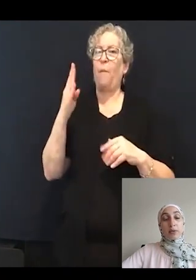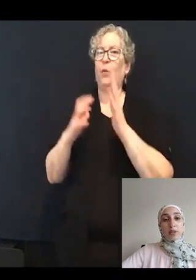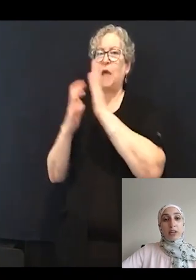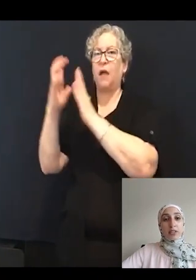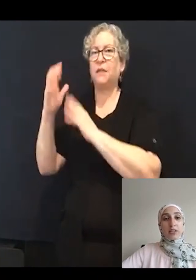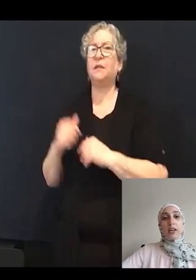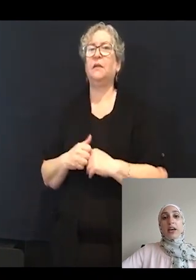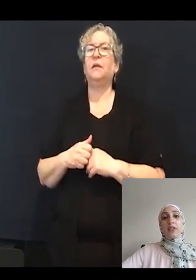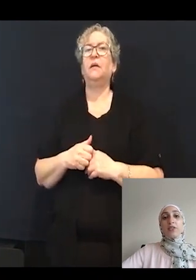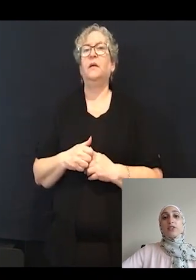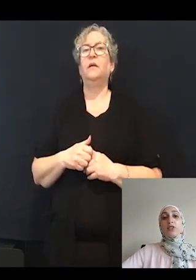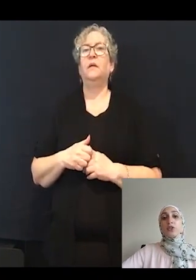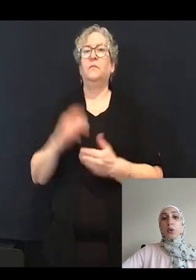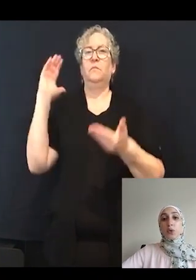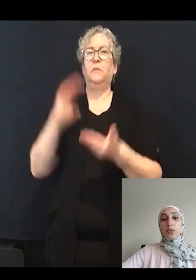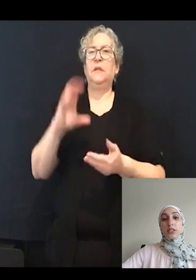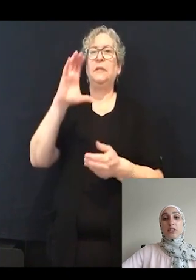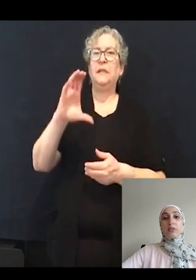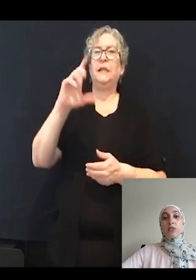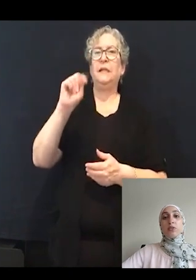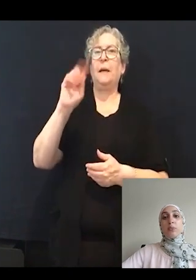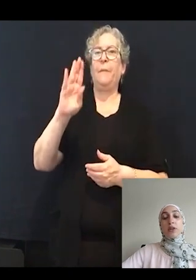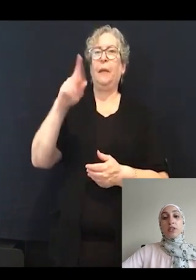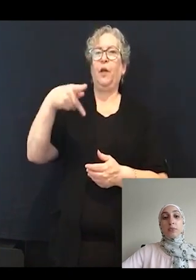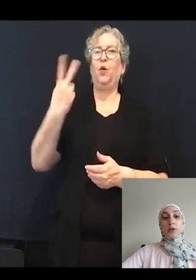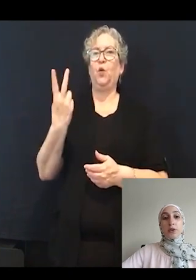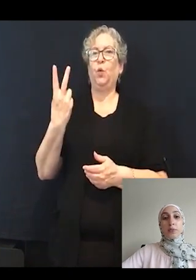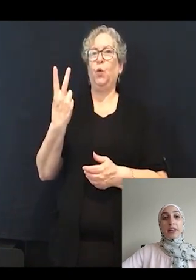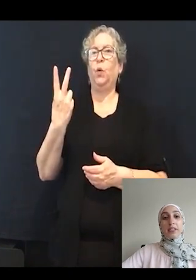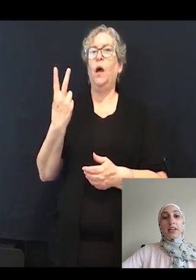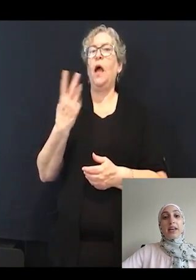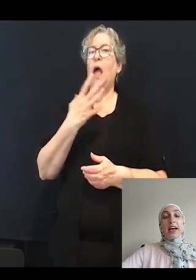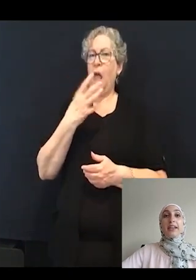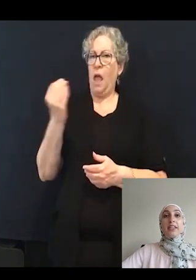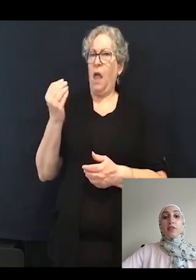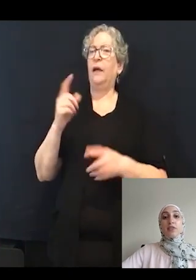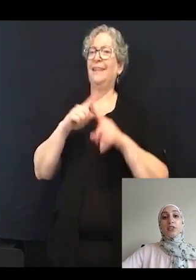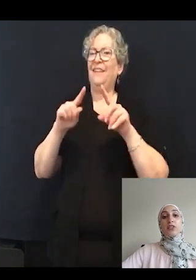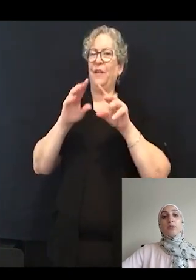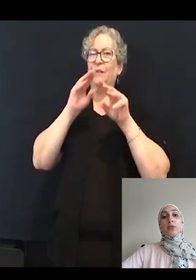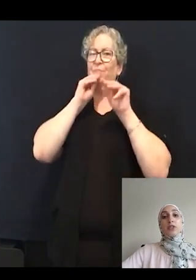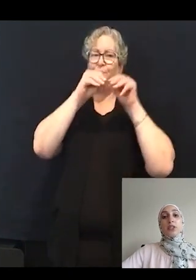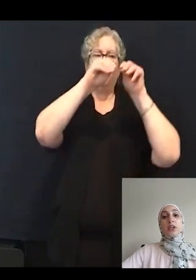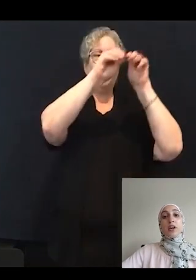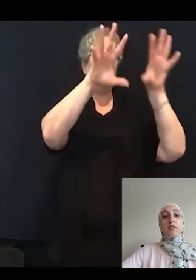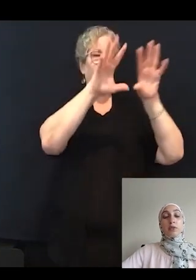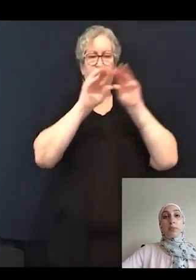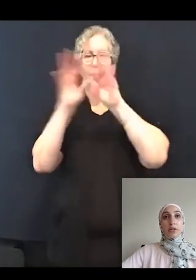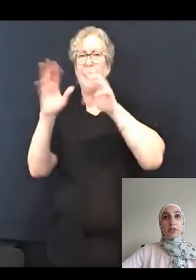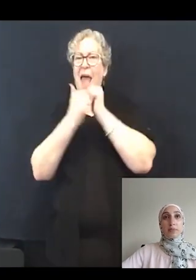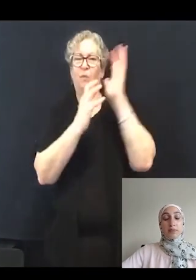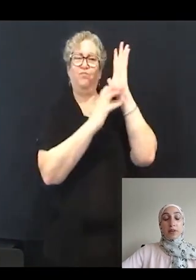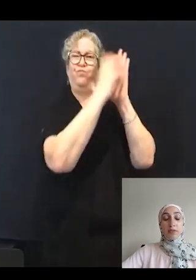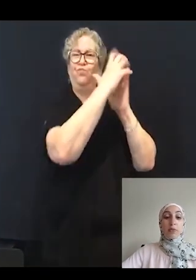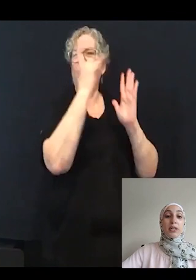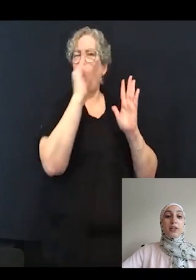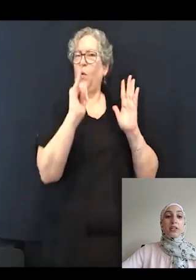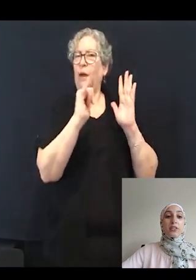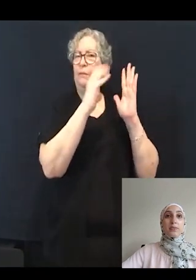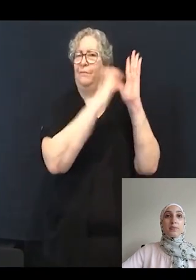A decreased total CTBP2 puncta per neuromast and a different distribution of those puncta, the red dots.